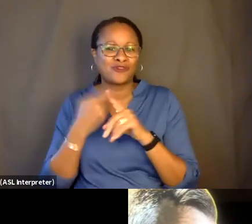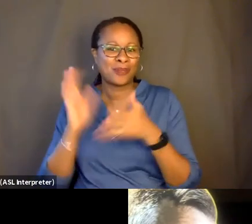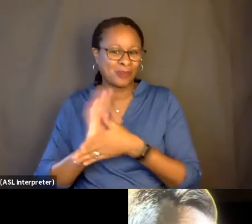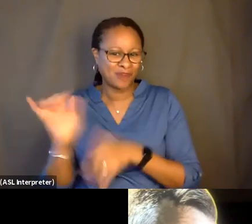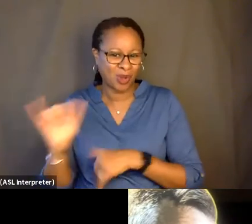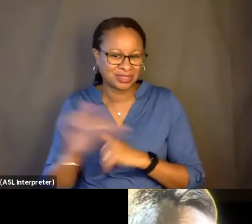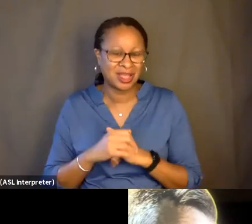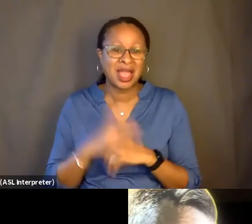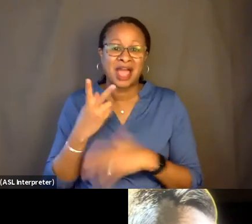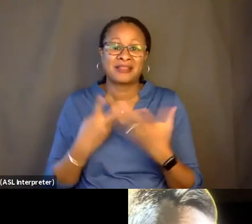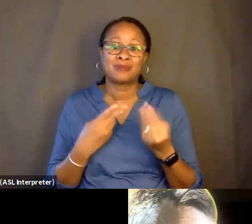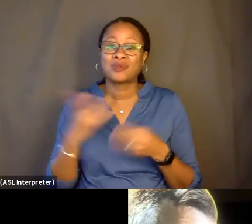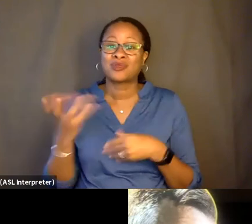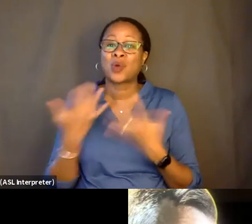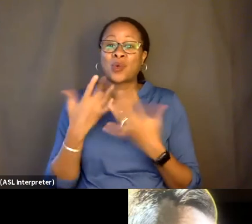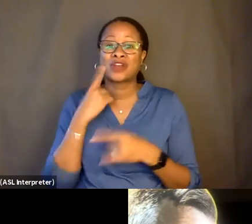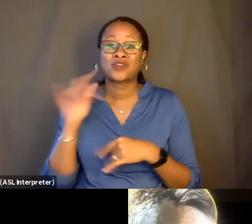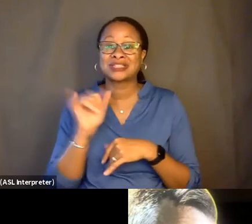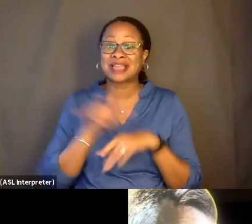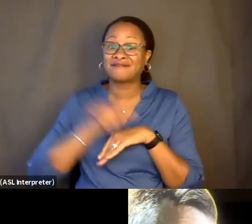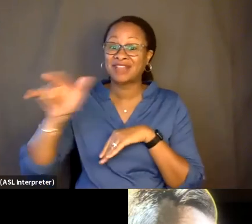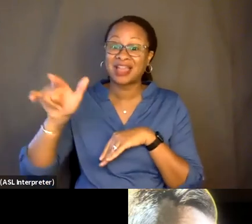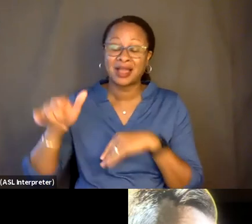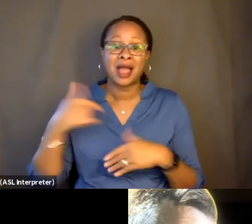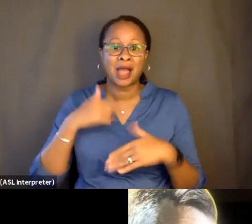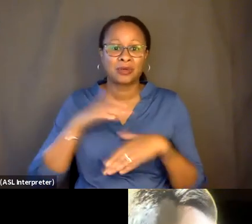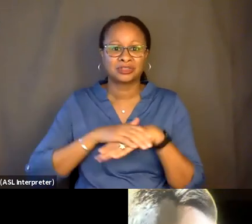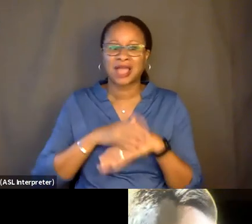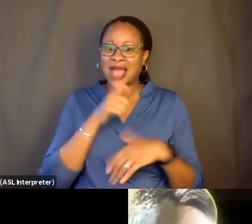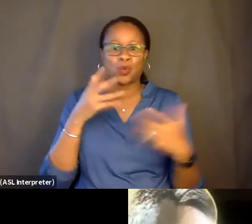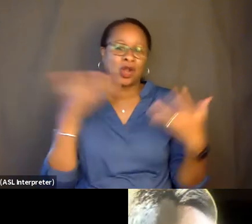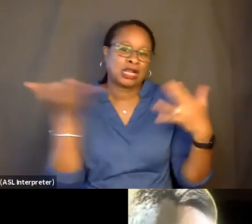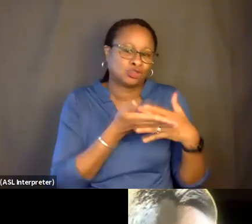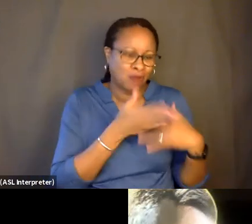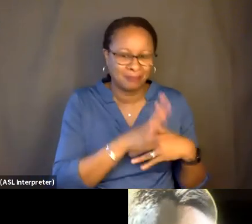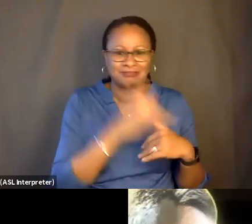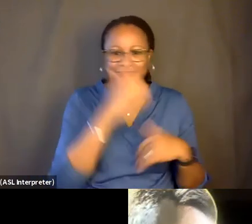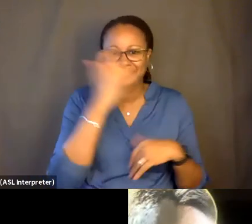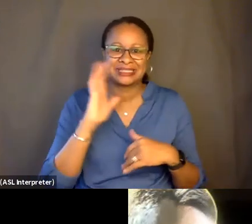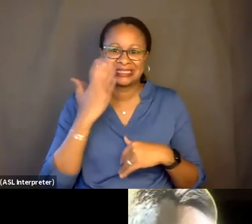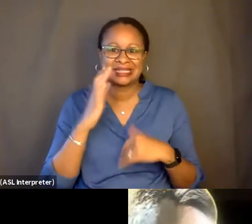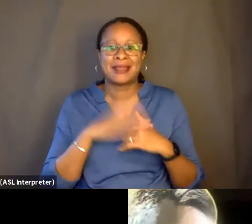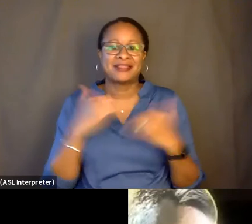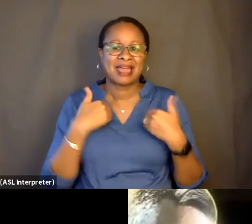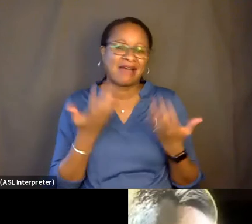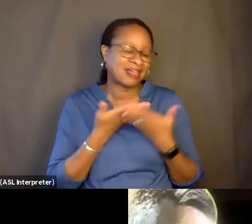And they were sort of waiting for the same flight that I was going to be on. And I didn't want to interrupt because it seemed like they kind of had their own thing going on.